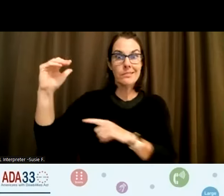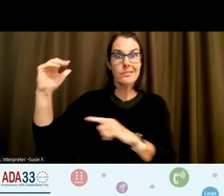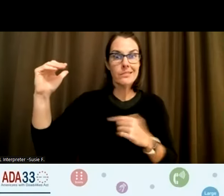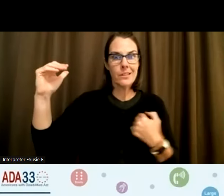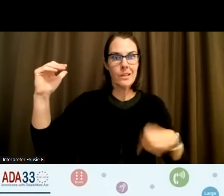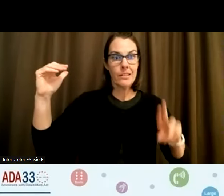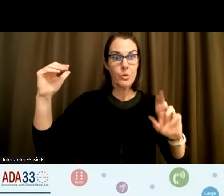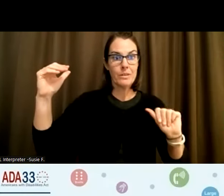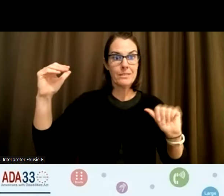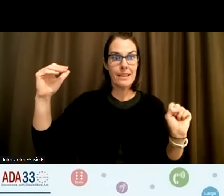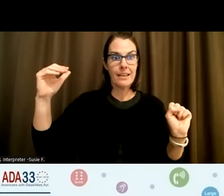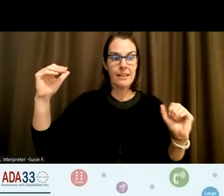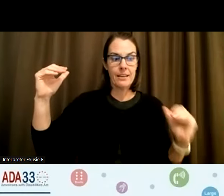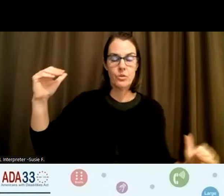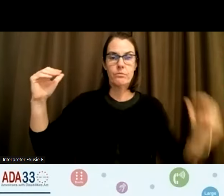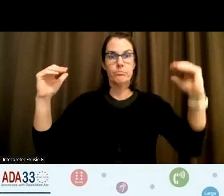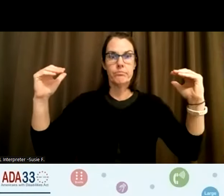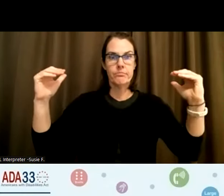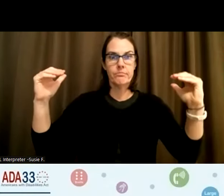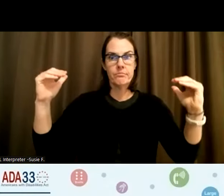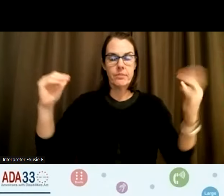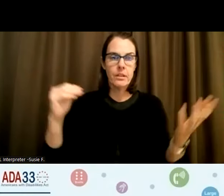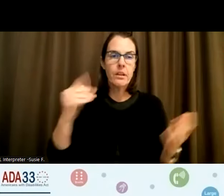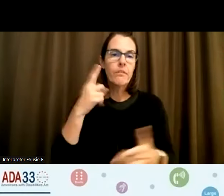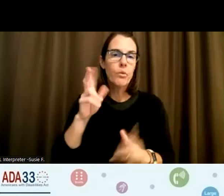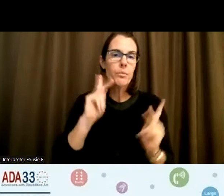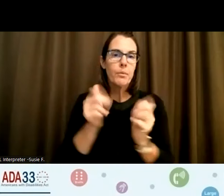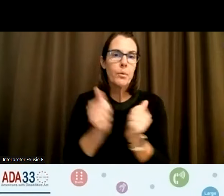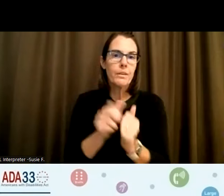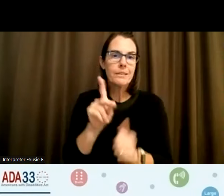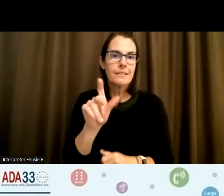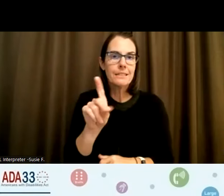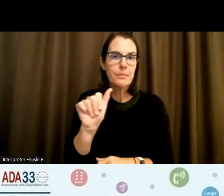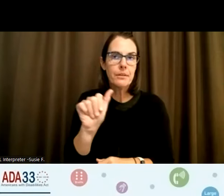that come to serve state government. And that we also will develop some